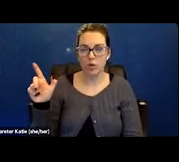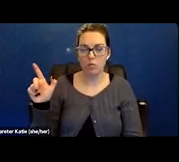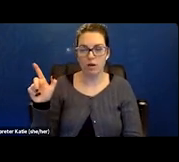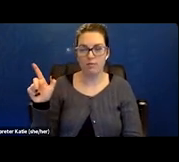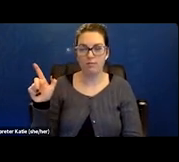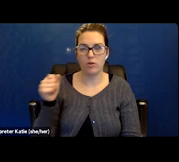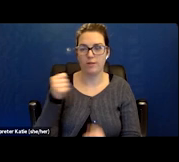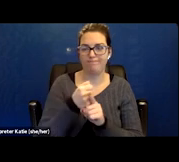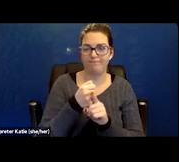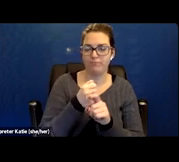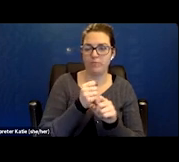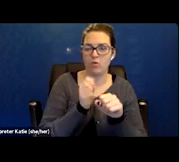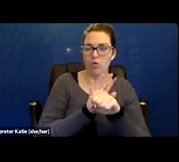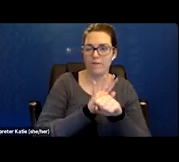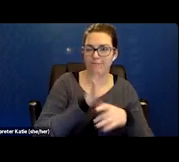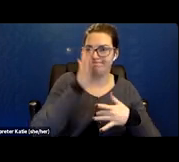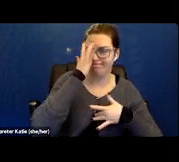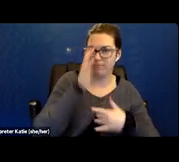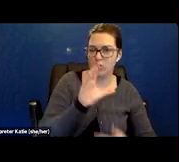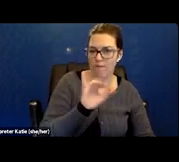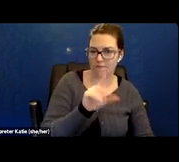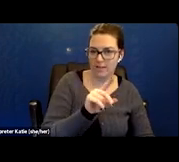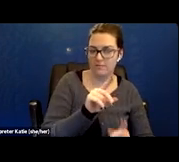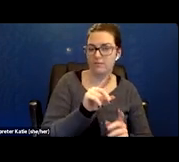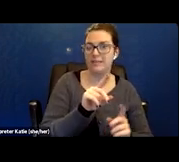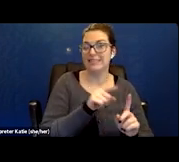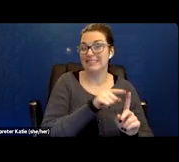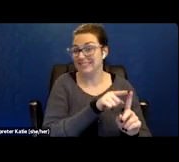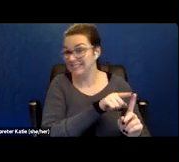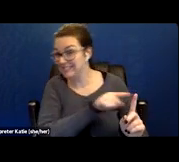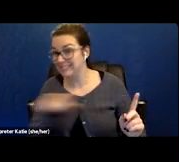So he was approved for his monthly SSDI